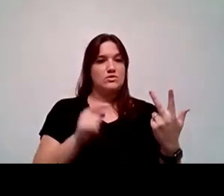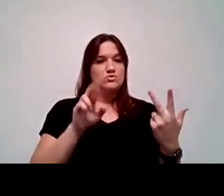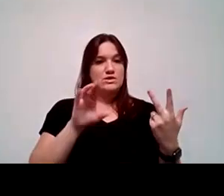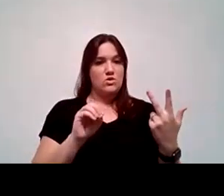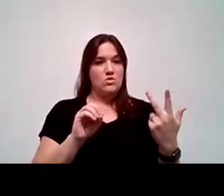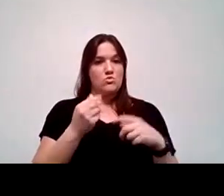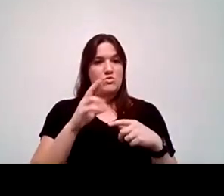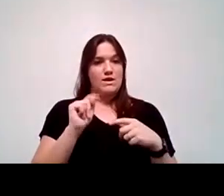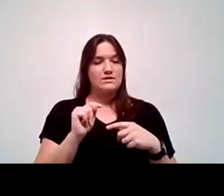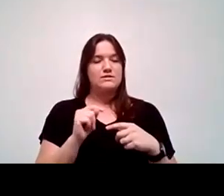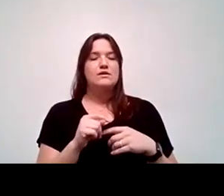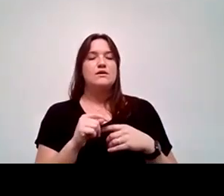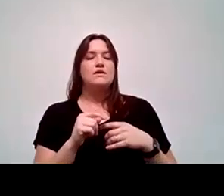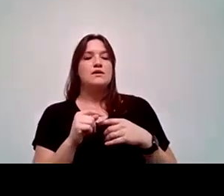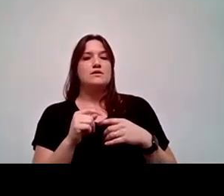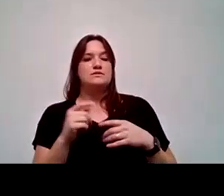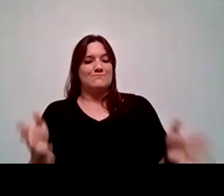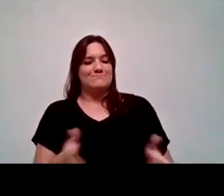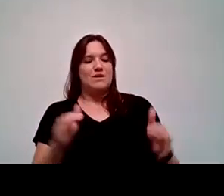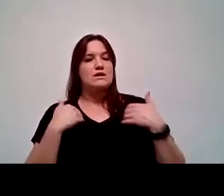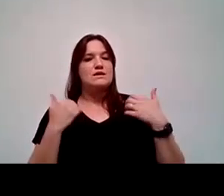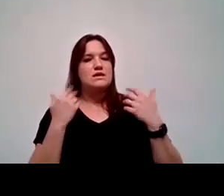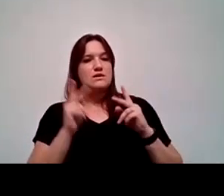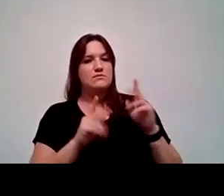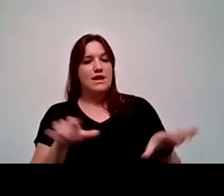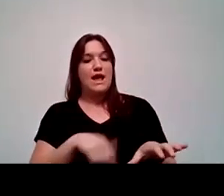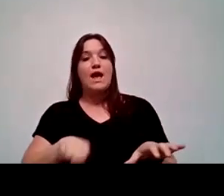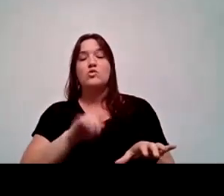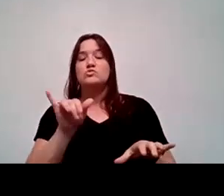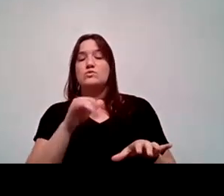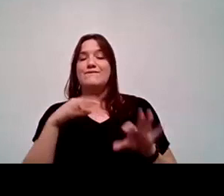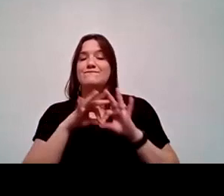to engage our younger population and their families. And in fact, as Dr.